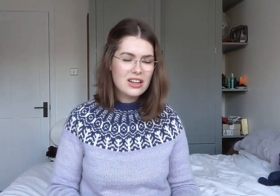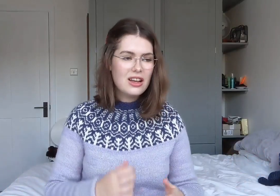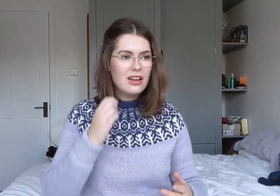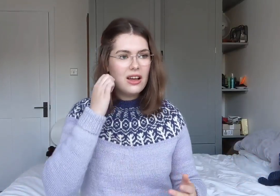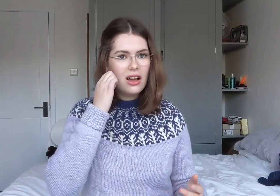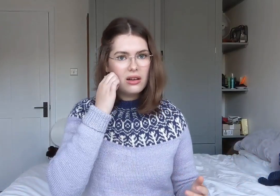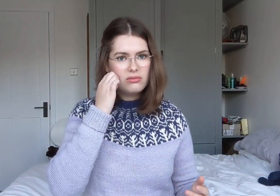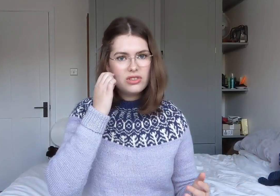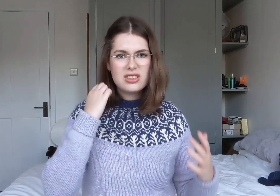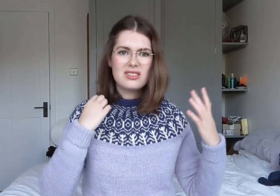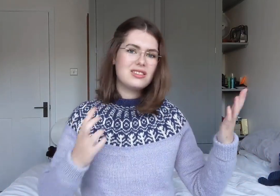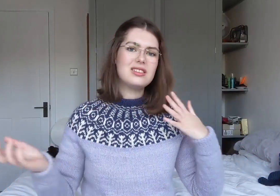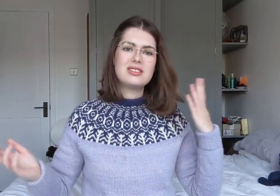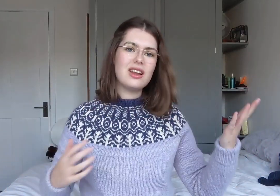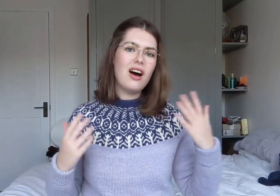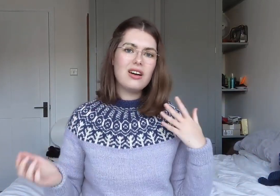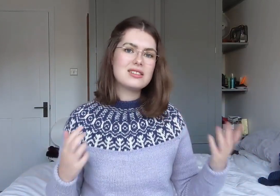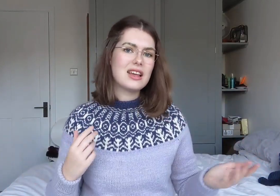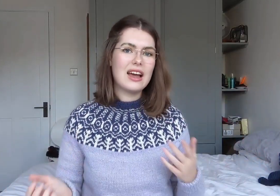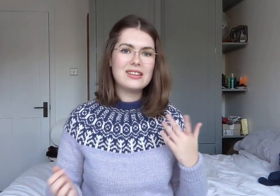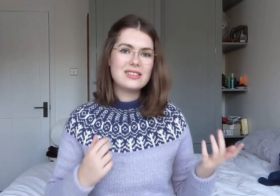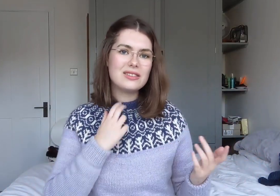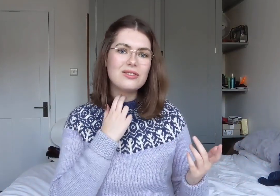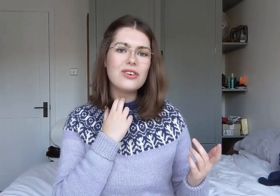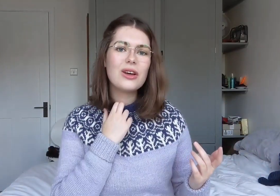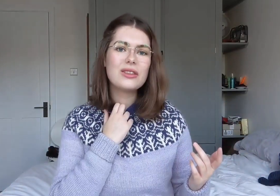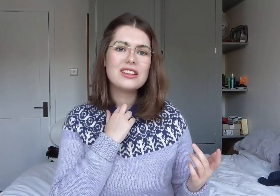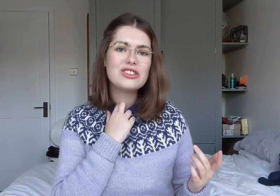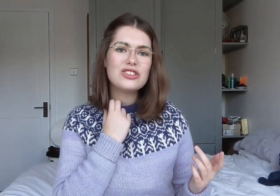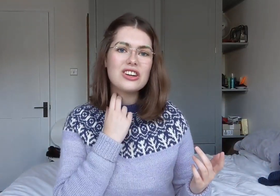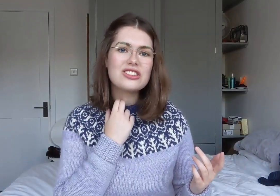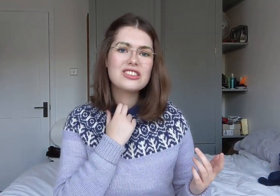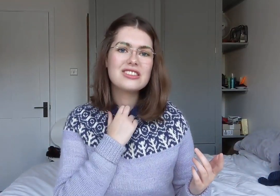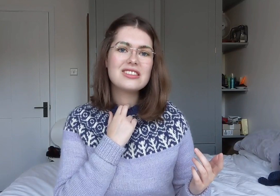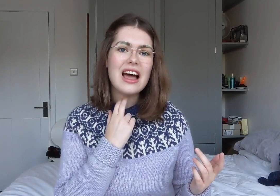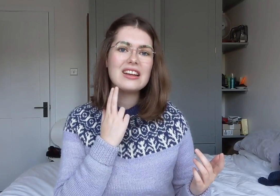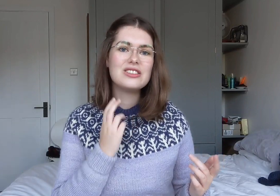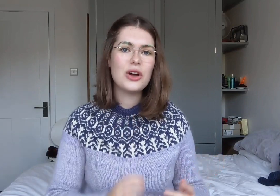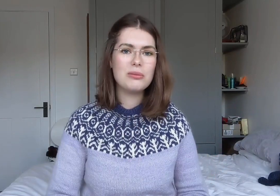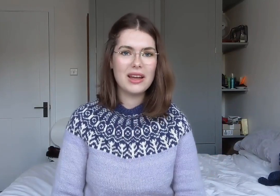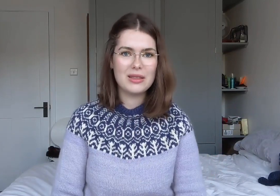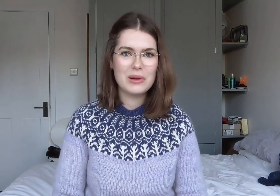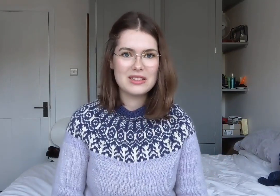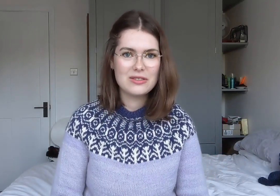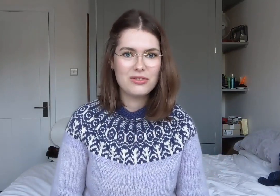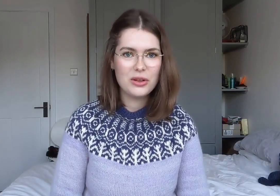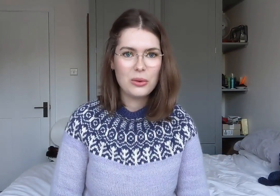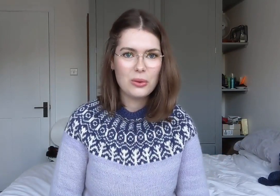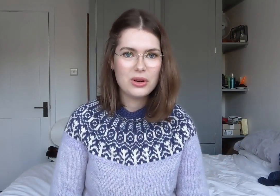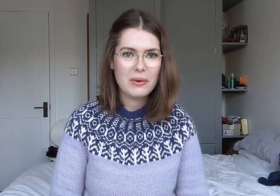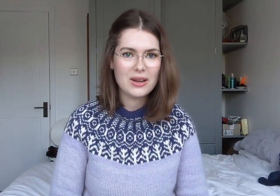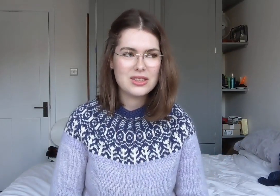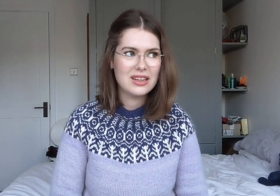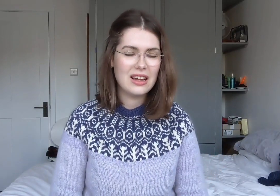Just ask and follow the instructions and don't make the person feel awkward about it